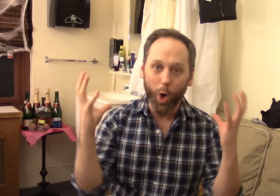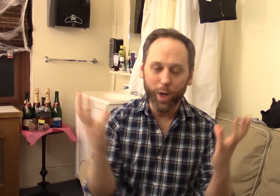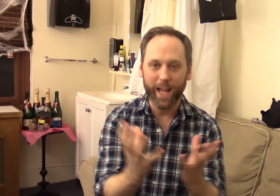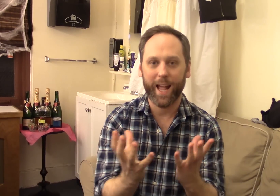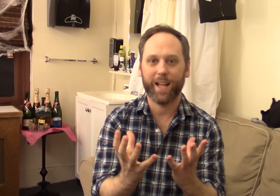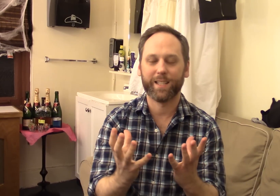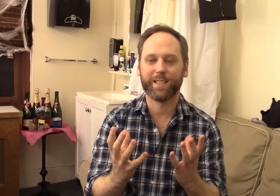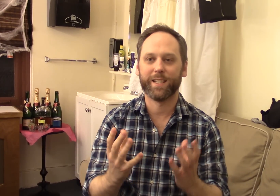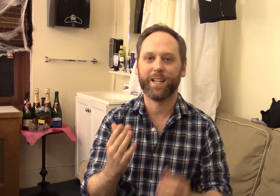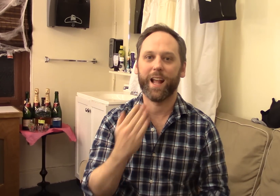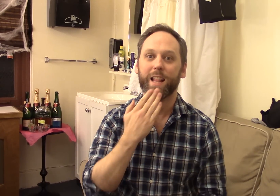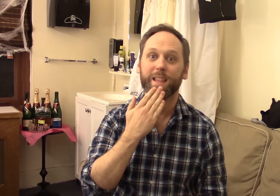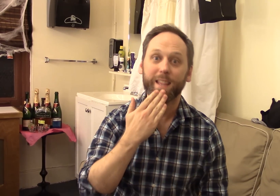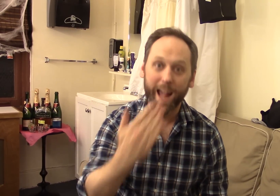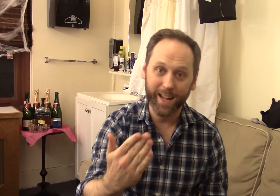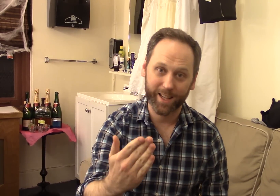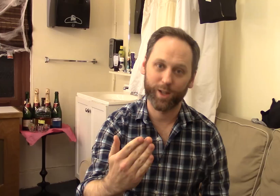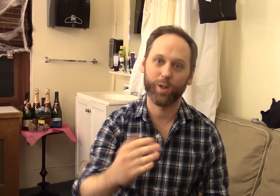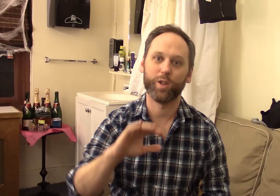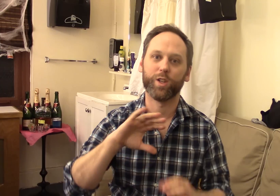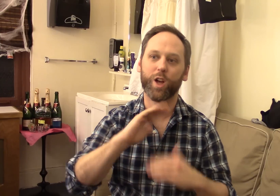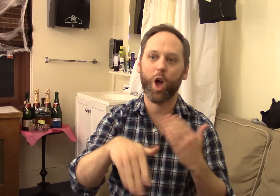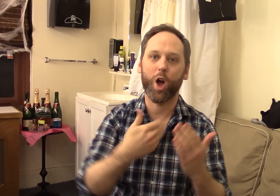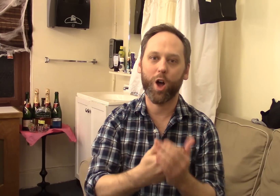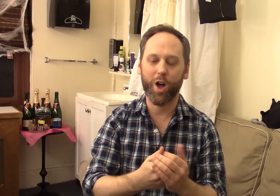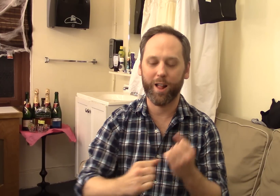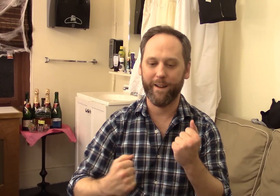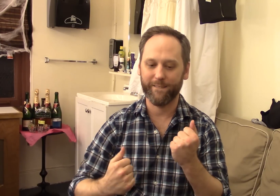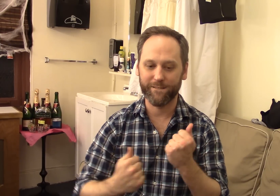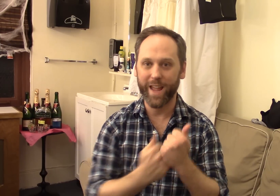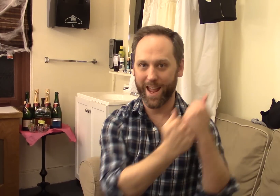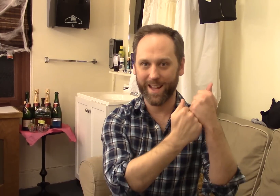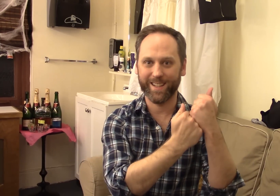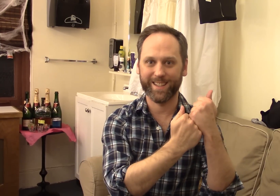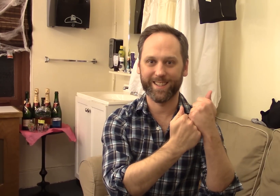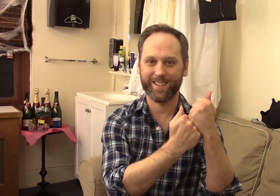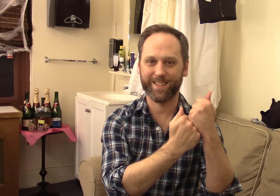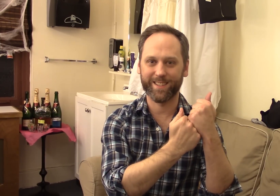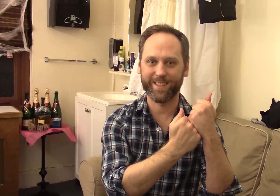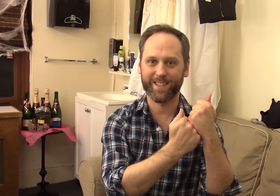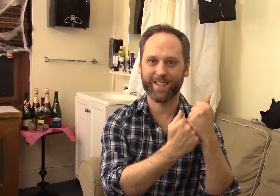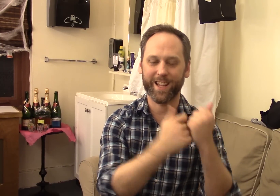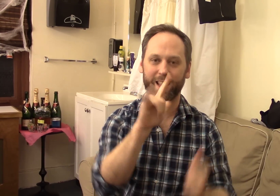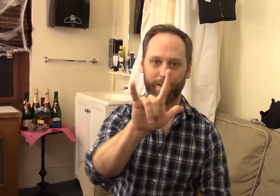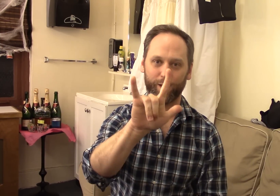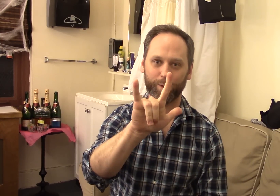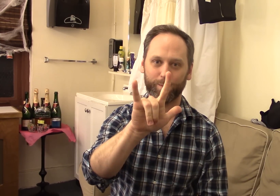to the whole cast, thank you all of our fans love you.